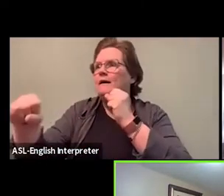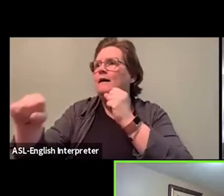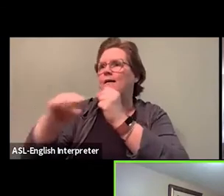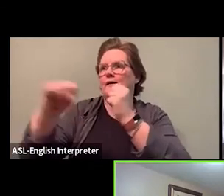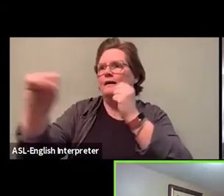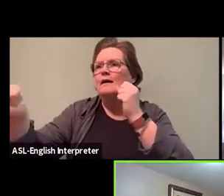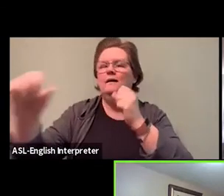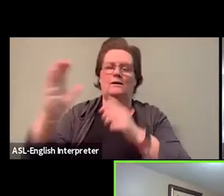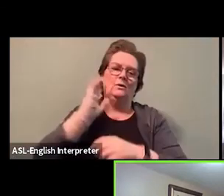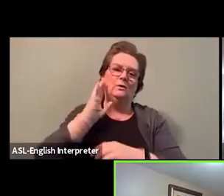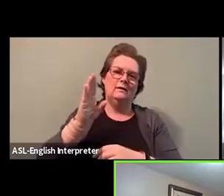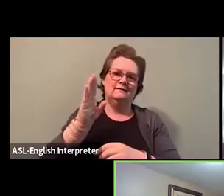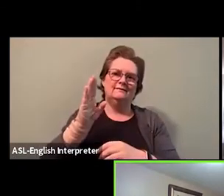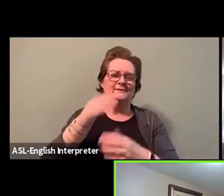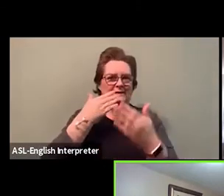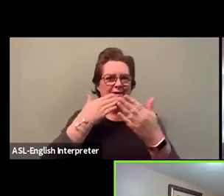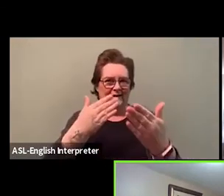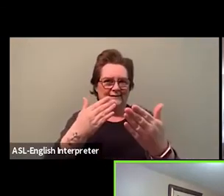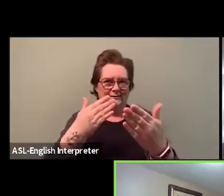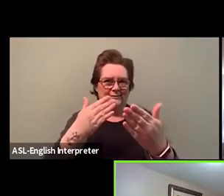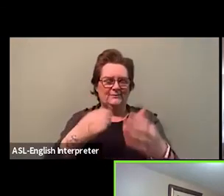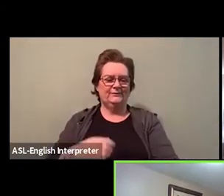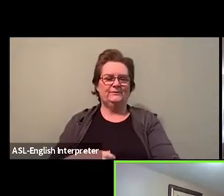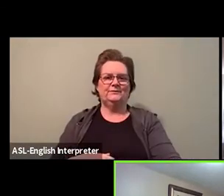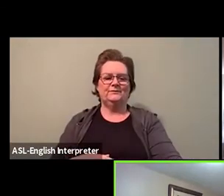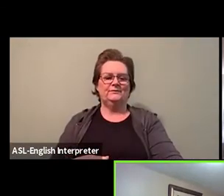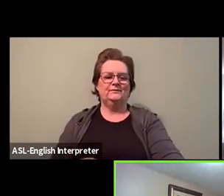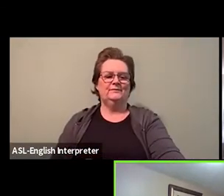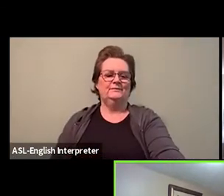And finally, we have...